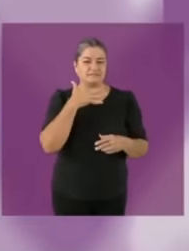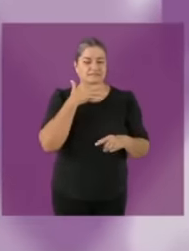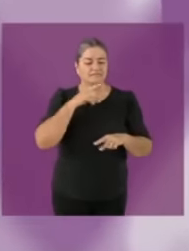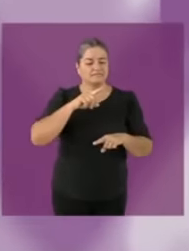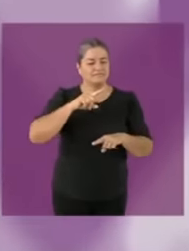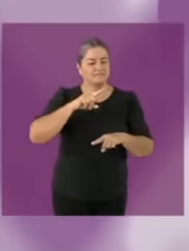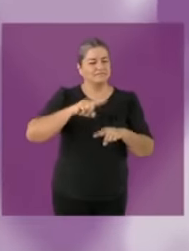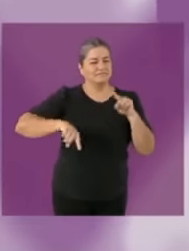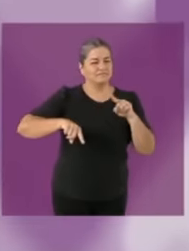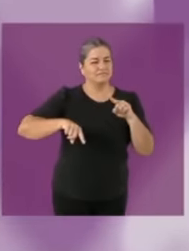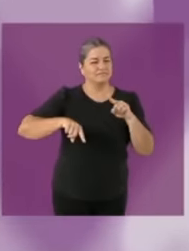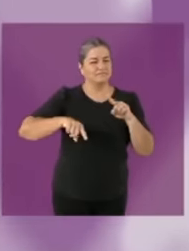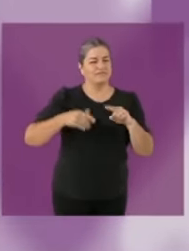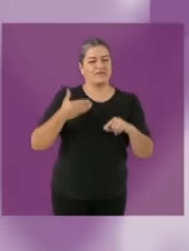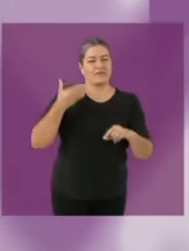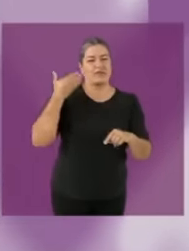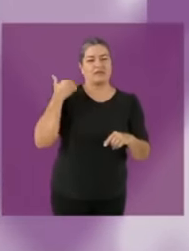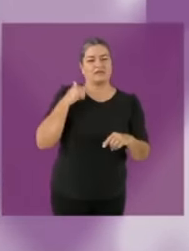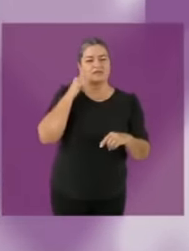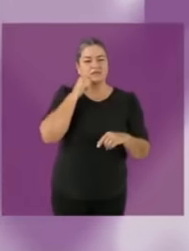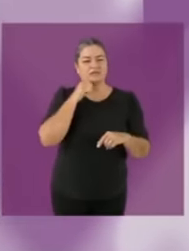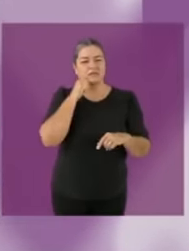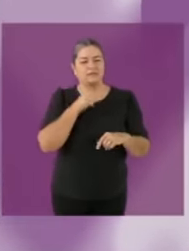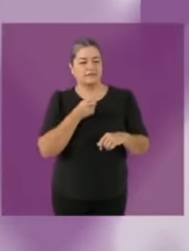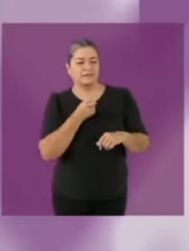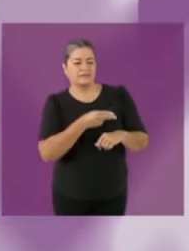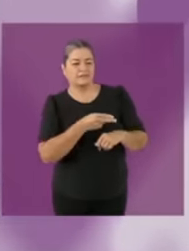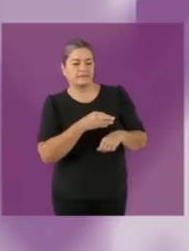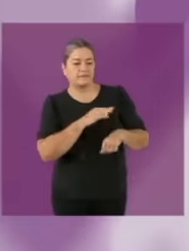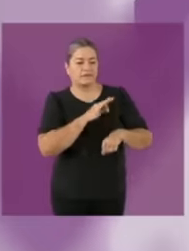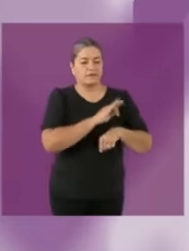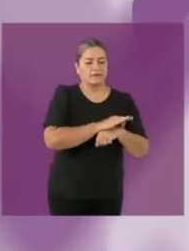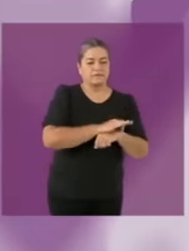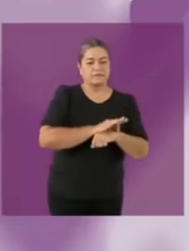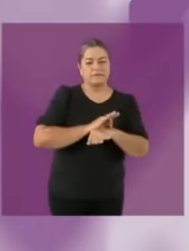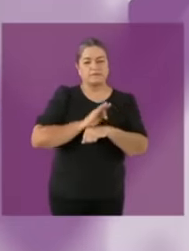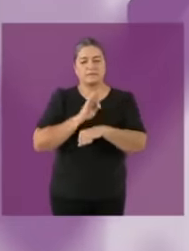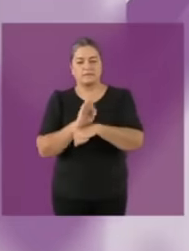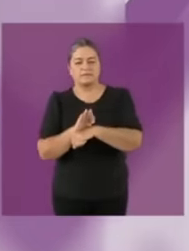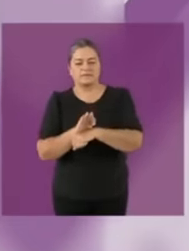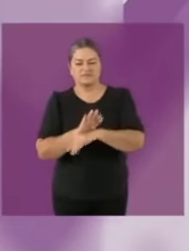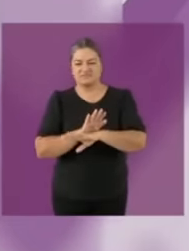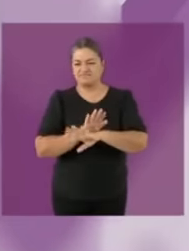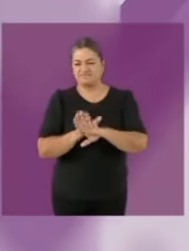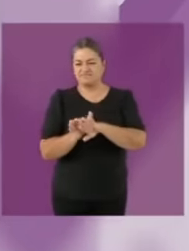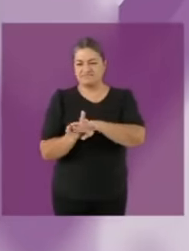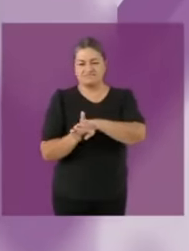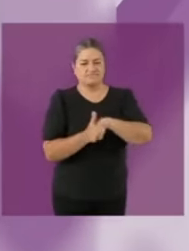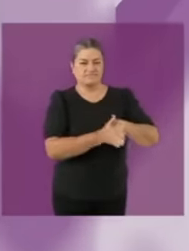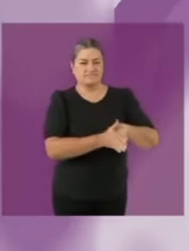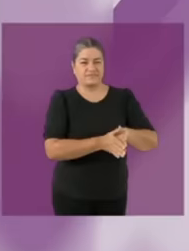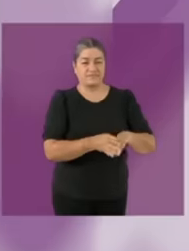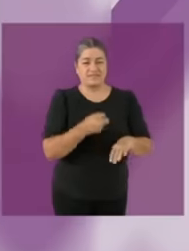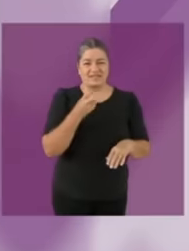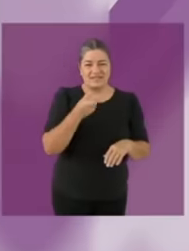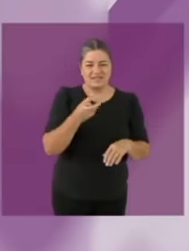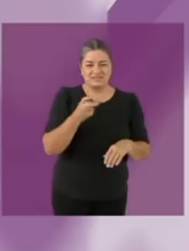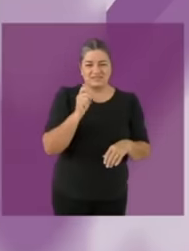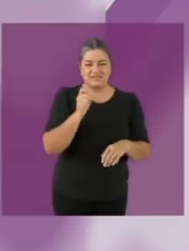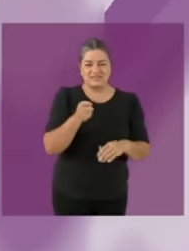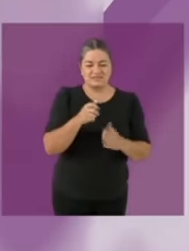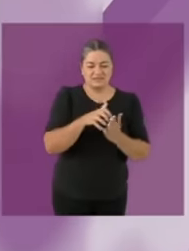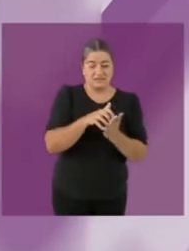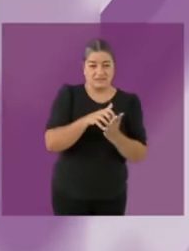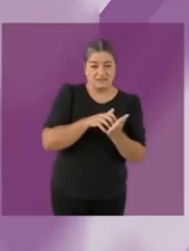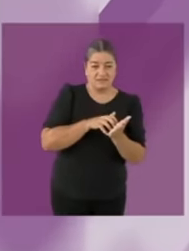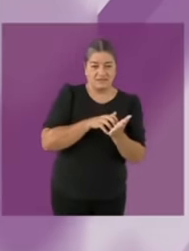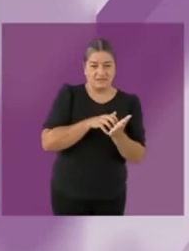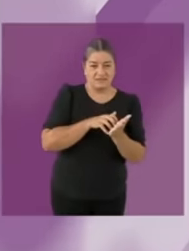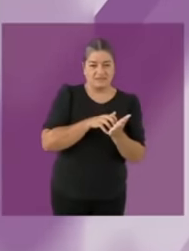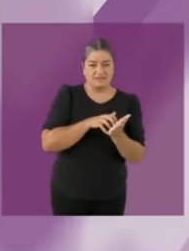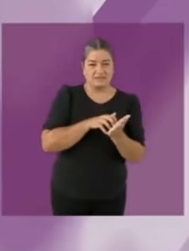prian governments of the prian candidate has meant, listen to this, a saving of 2.4 billion pesos